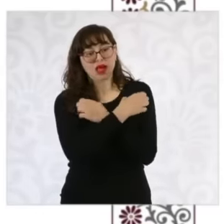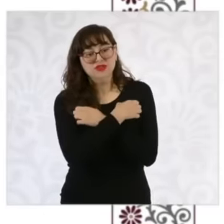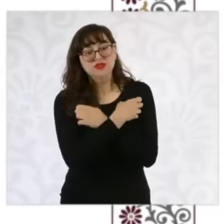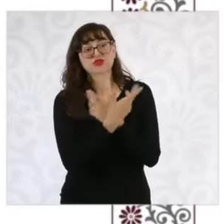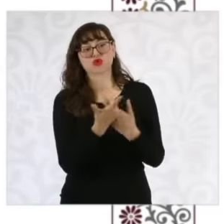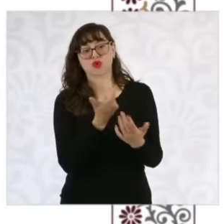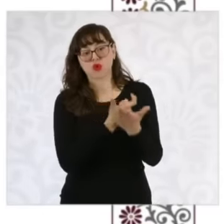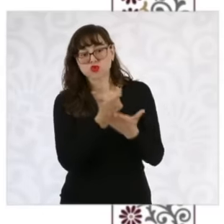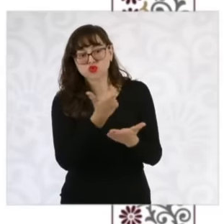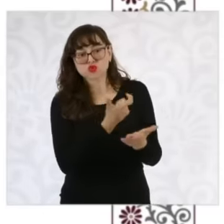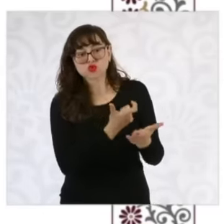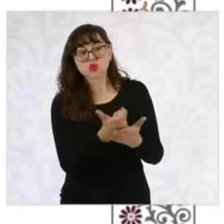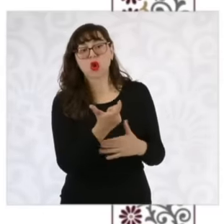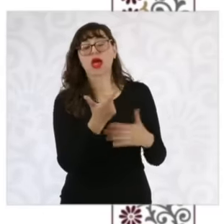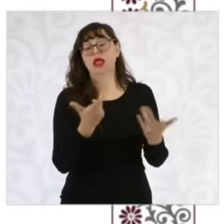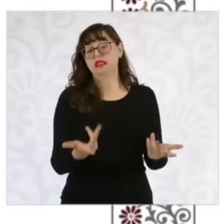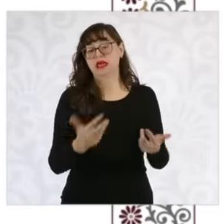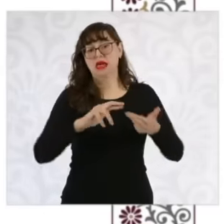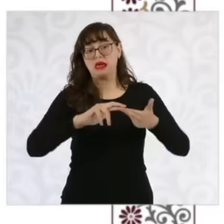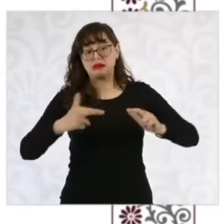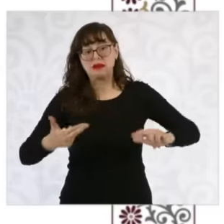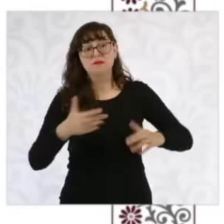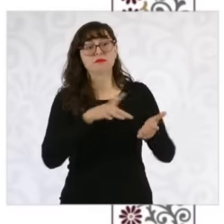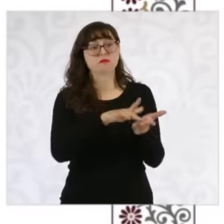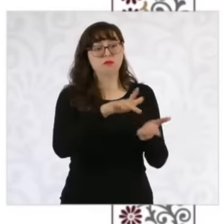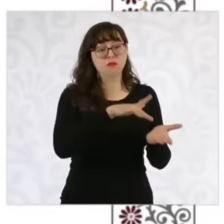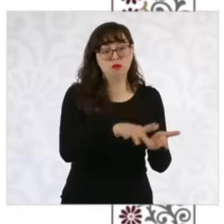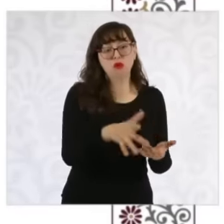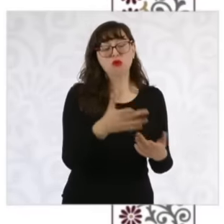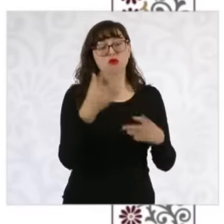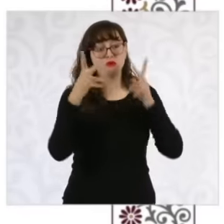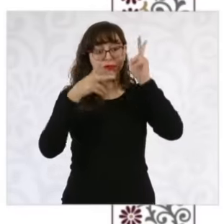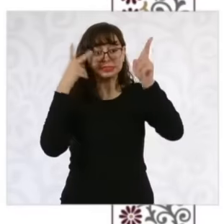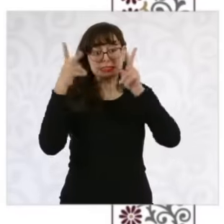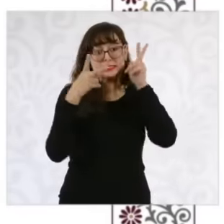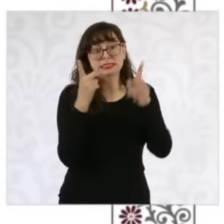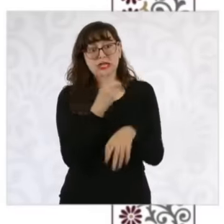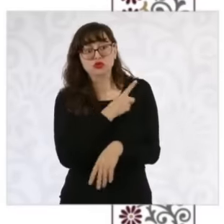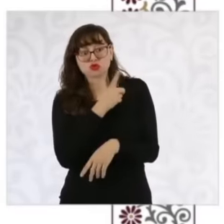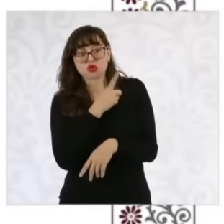the family relationships and support network, if the family visits them and they are alone, we have